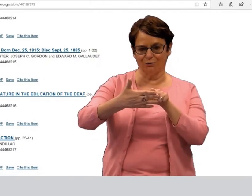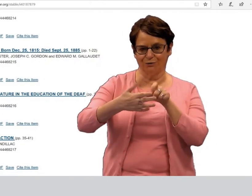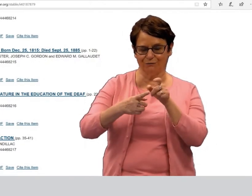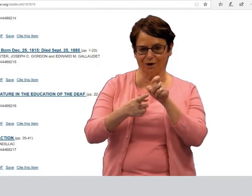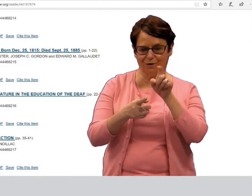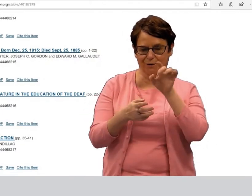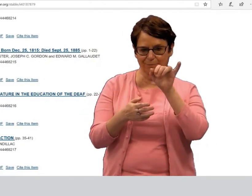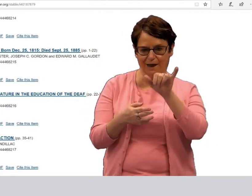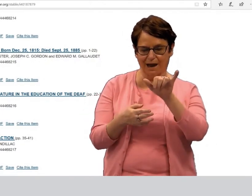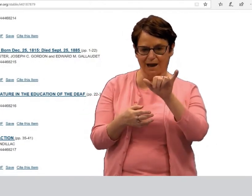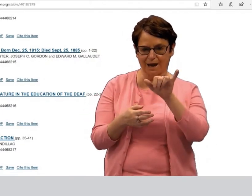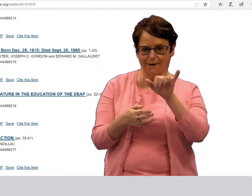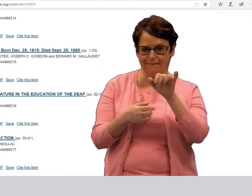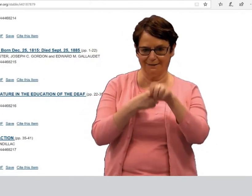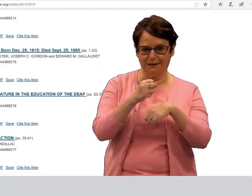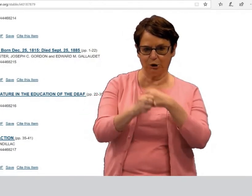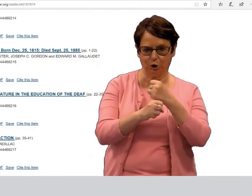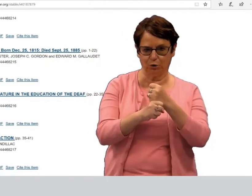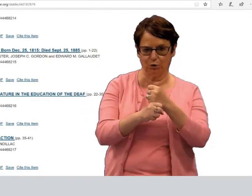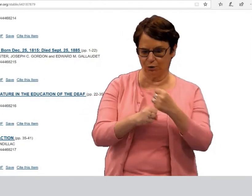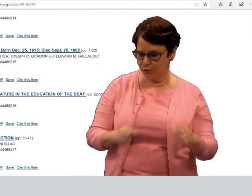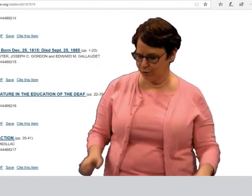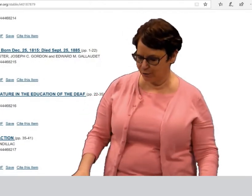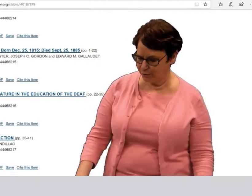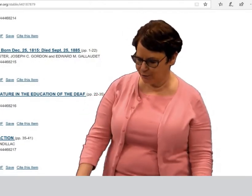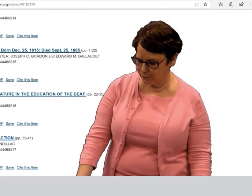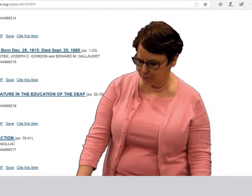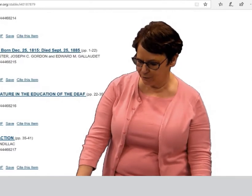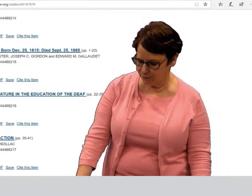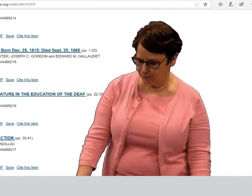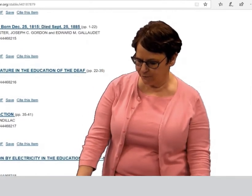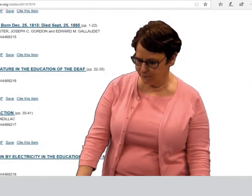This shows you different articles from that year.